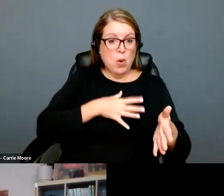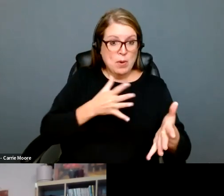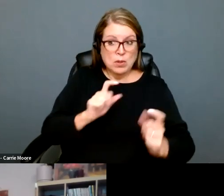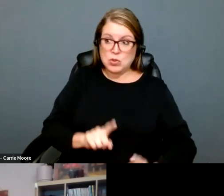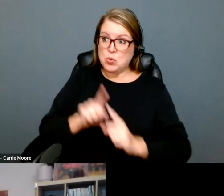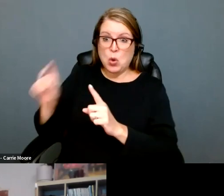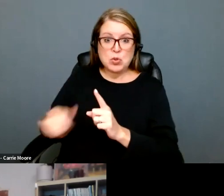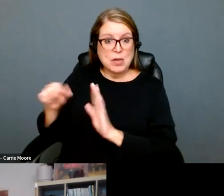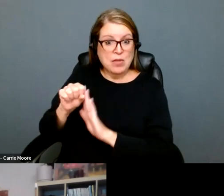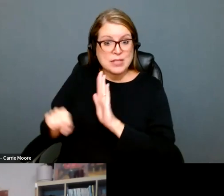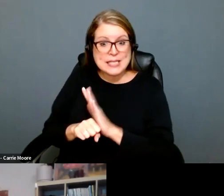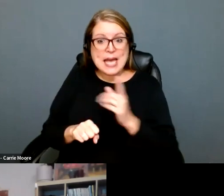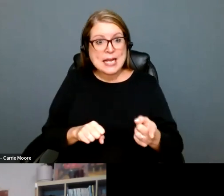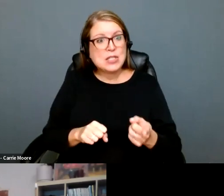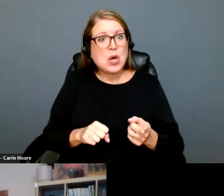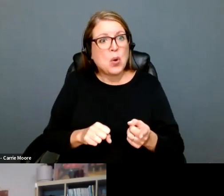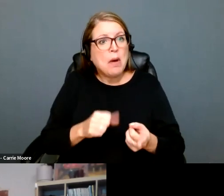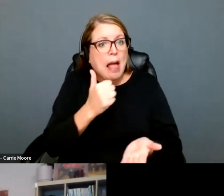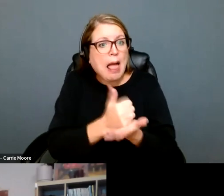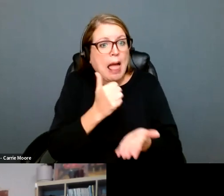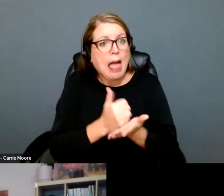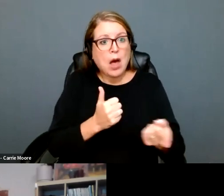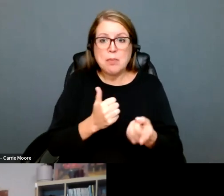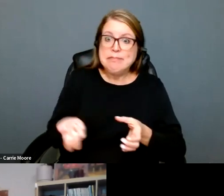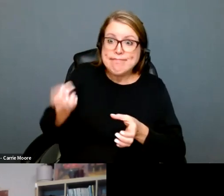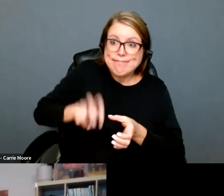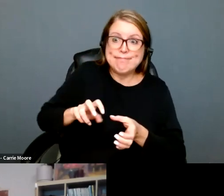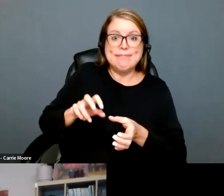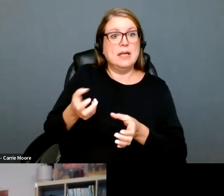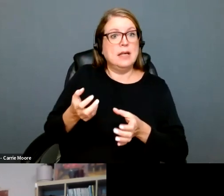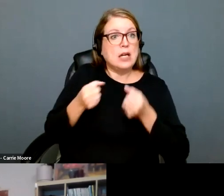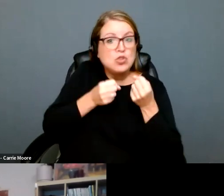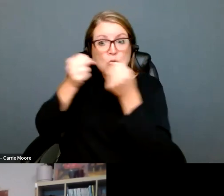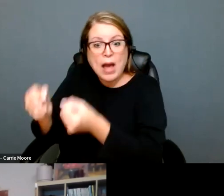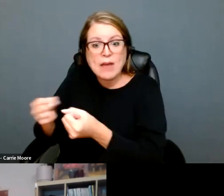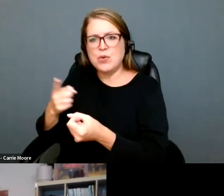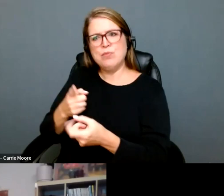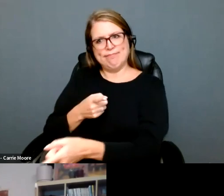So folks who give money to get out of state to drag someone across the border to Oregon. I'm